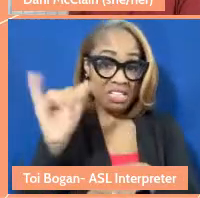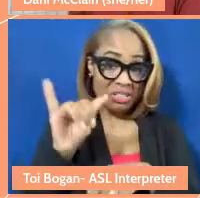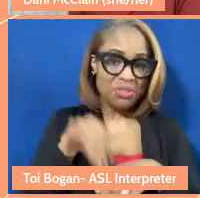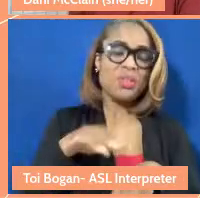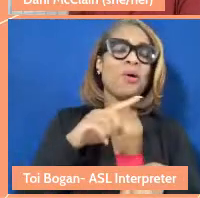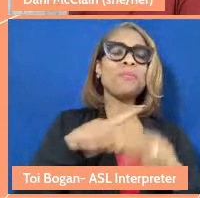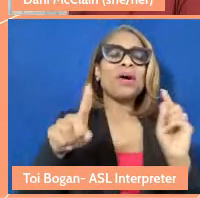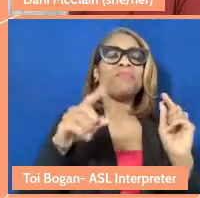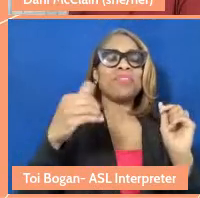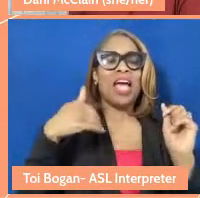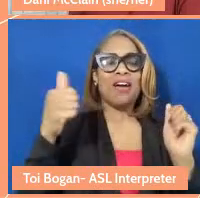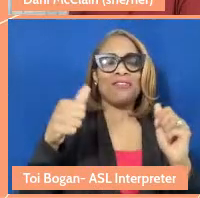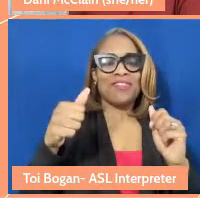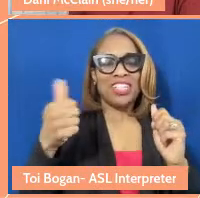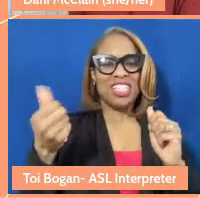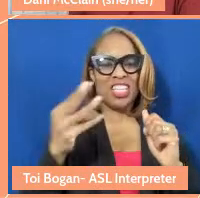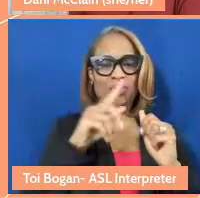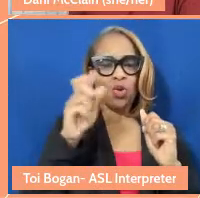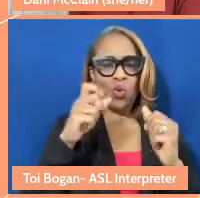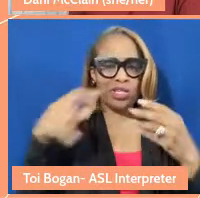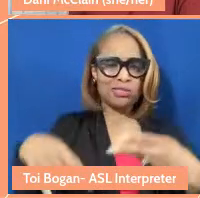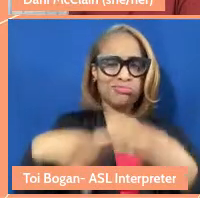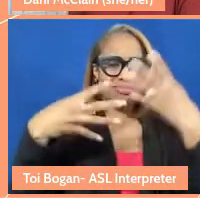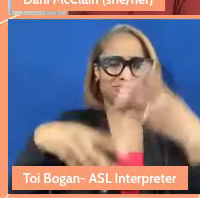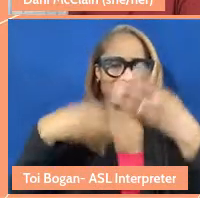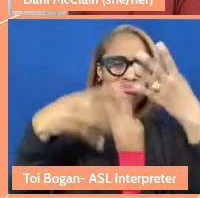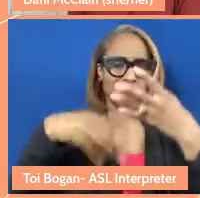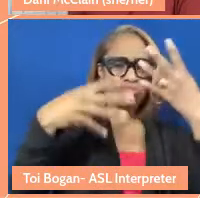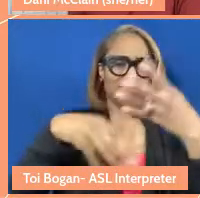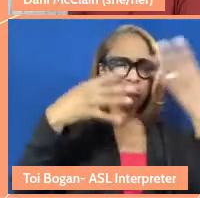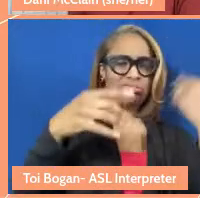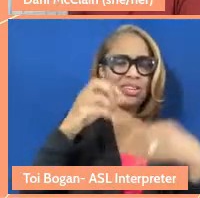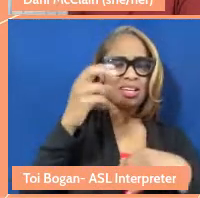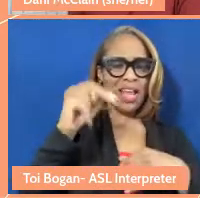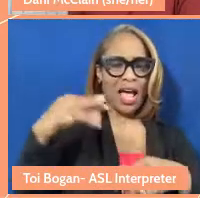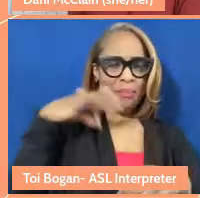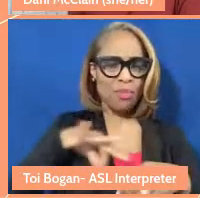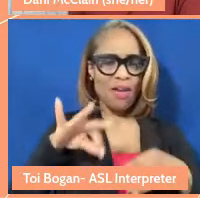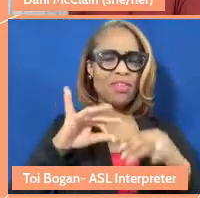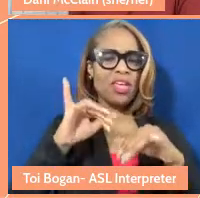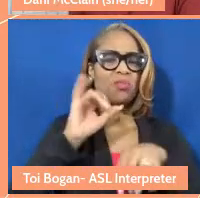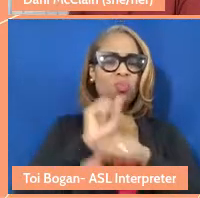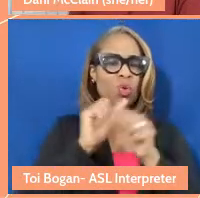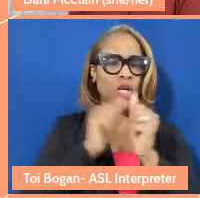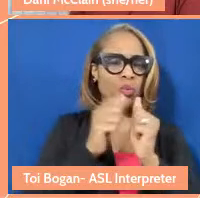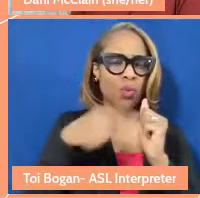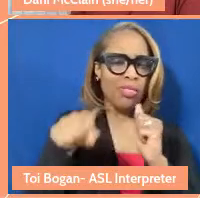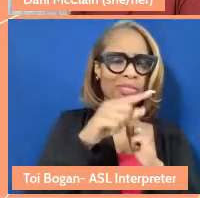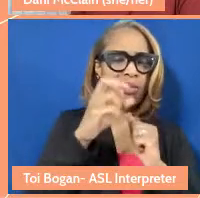questions coming up about non-profits and working within non-profits. And as to what you're saying,